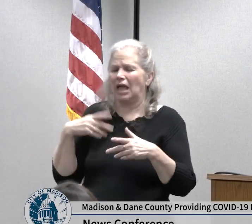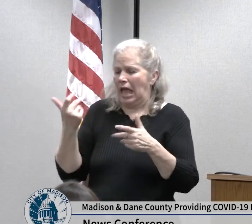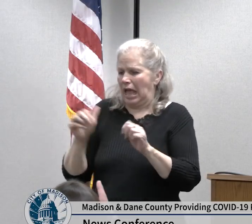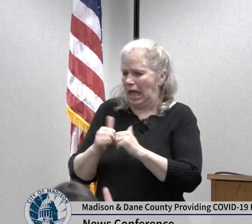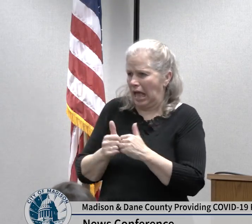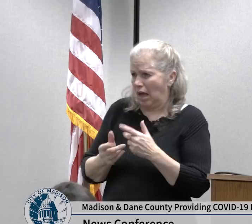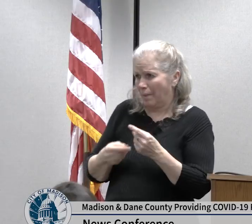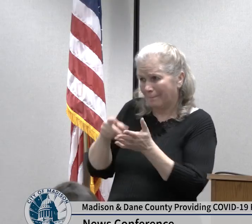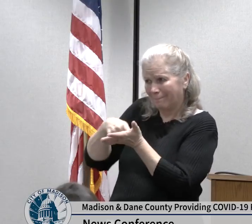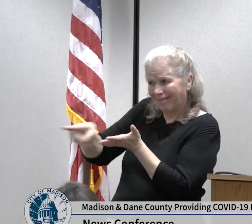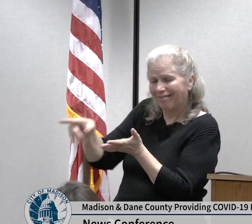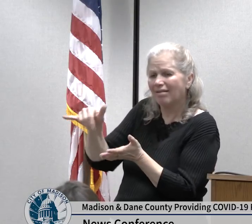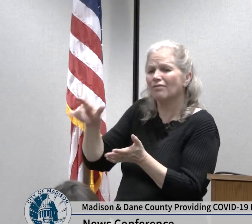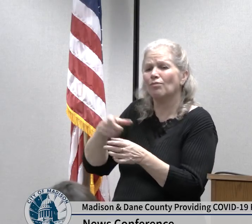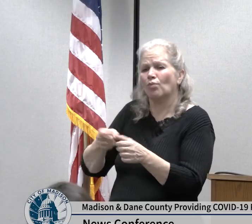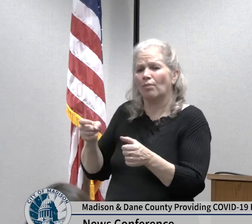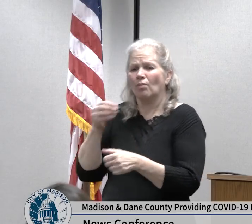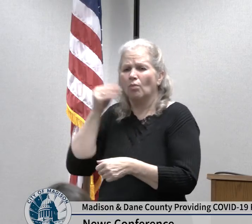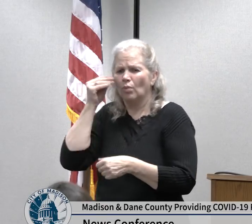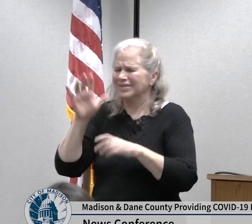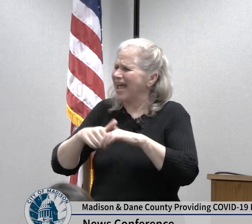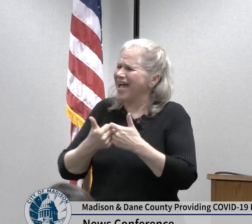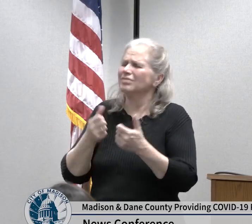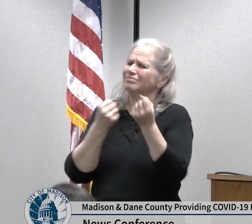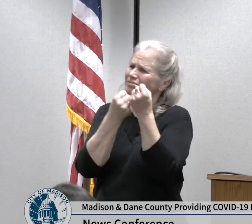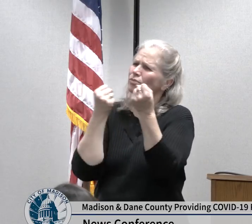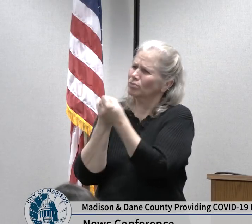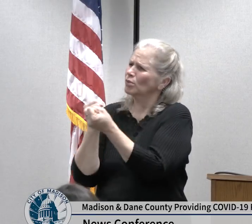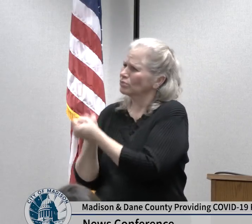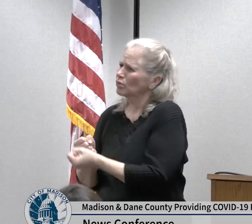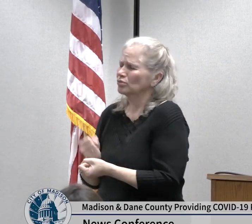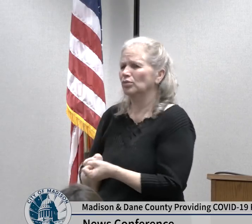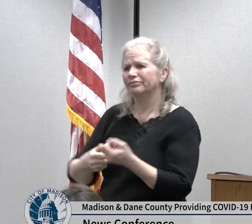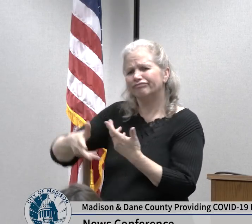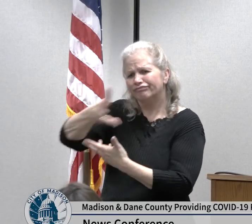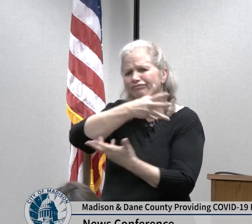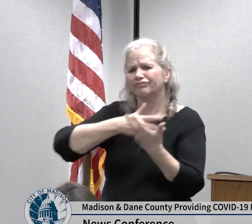supported while they do so finally think about the ways that you can change some